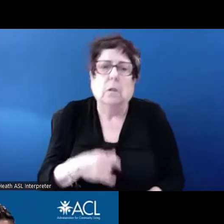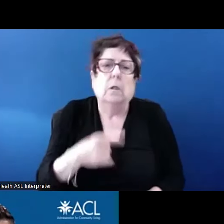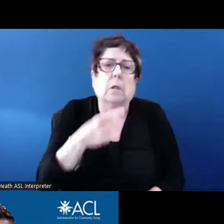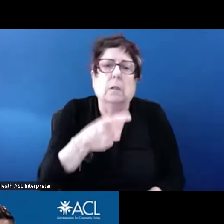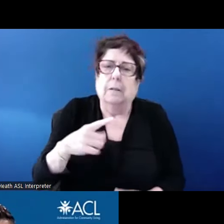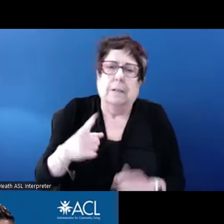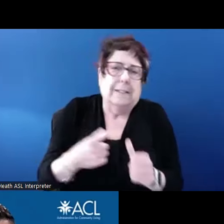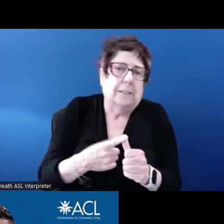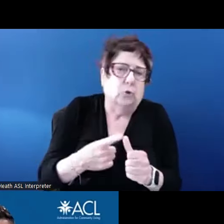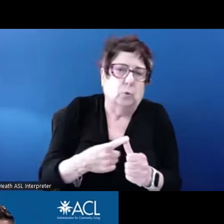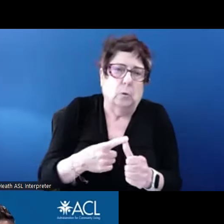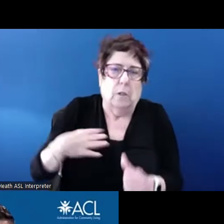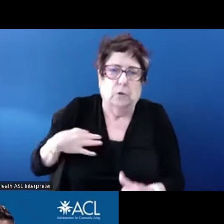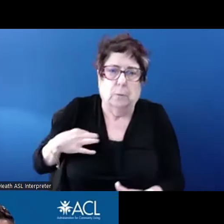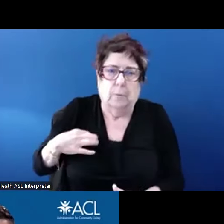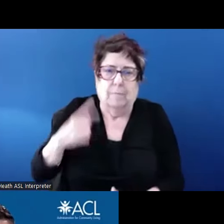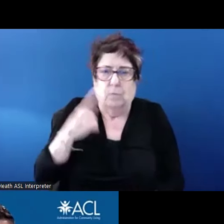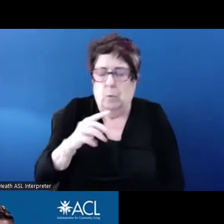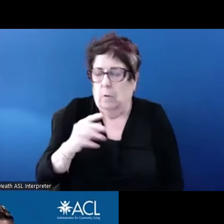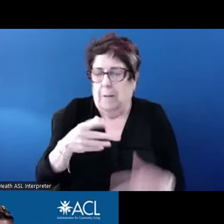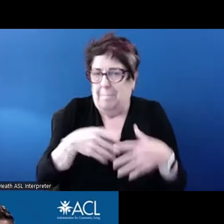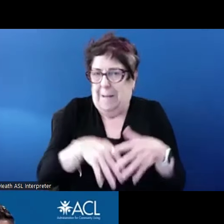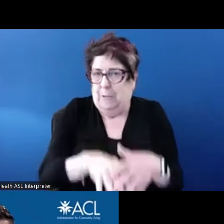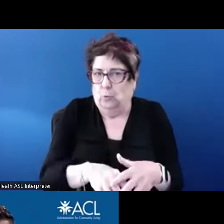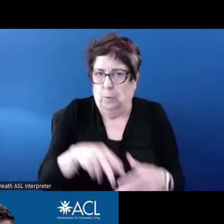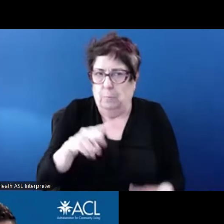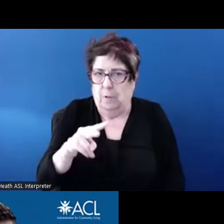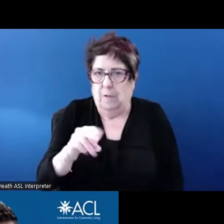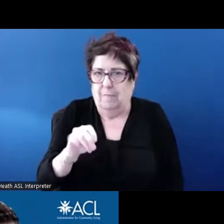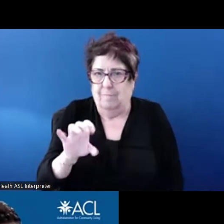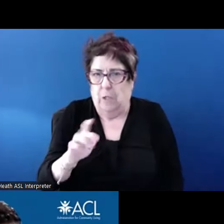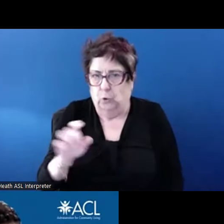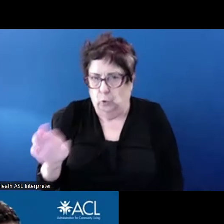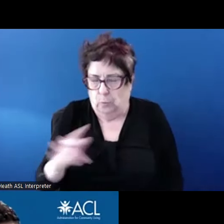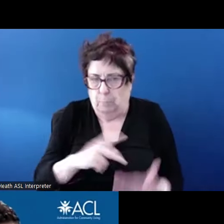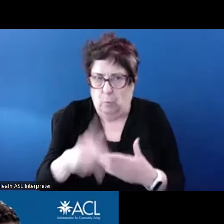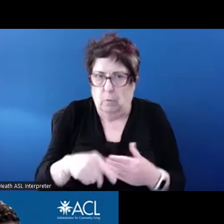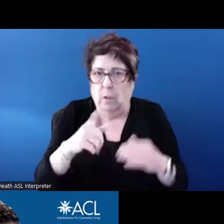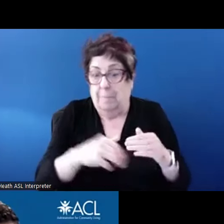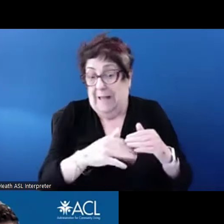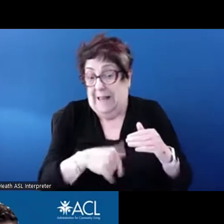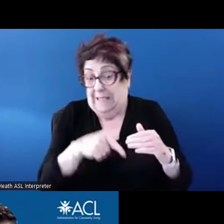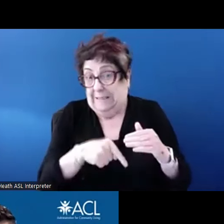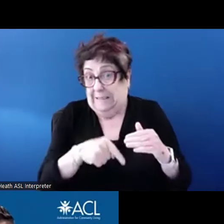you have to be under the age of 62 and have a qualifying disability or a household that